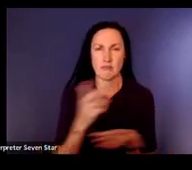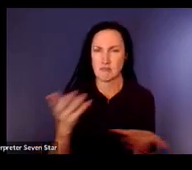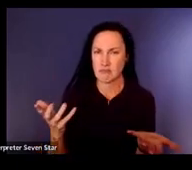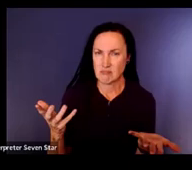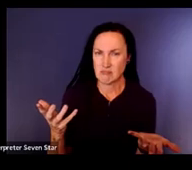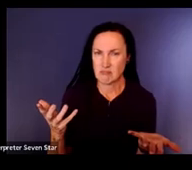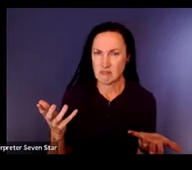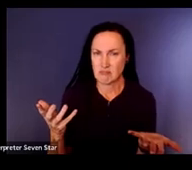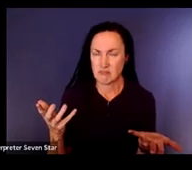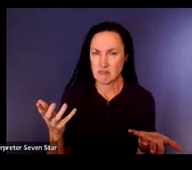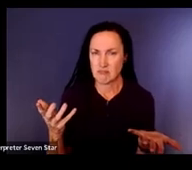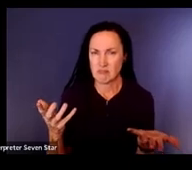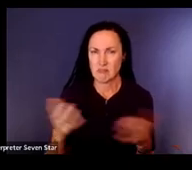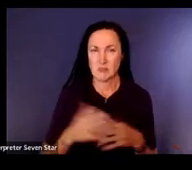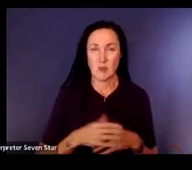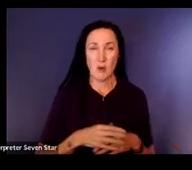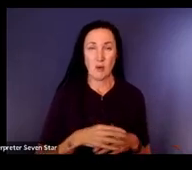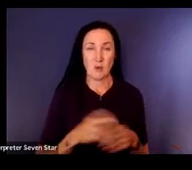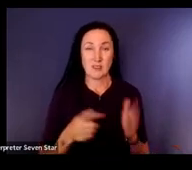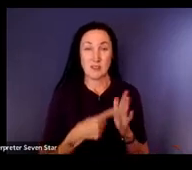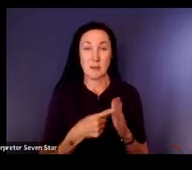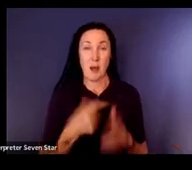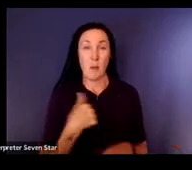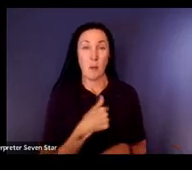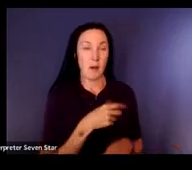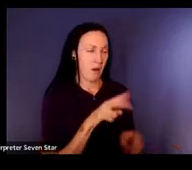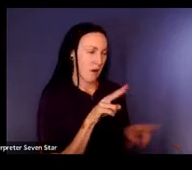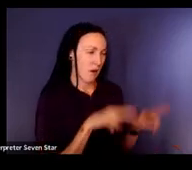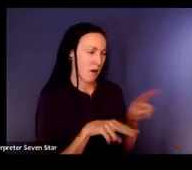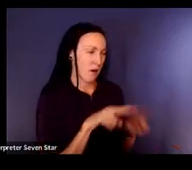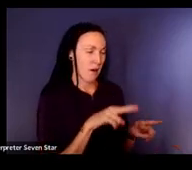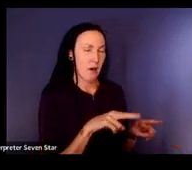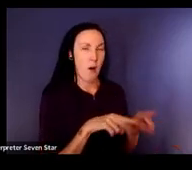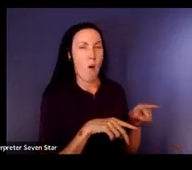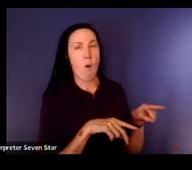have a mental handicap. So we really want to caution you about the issue of cognitive